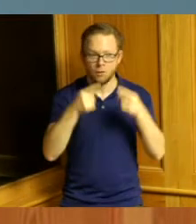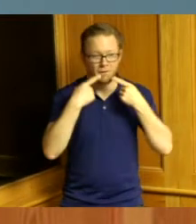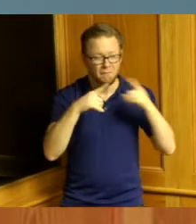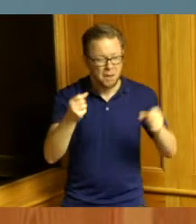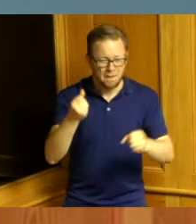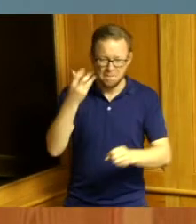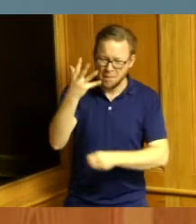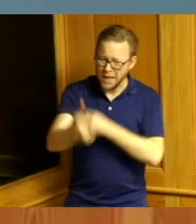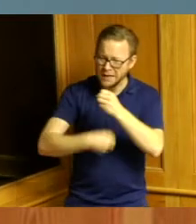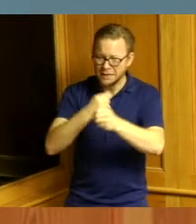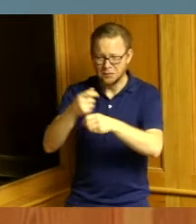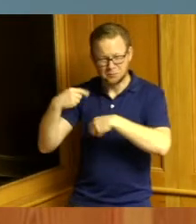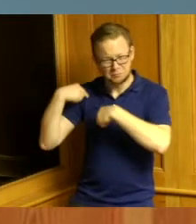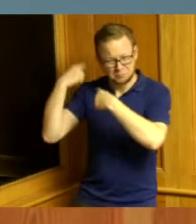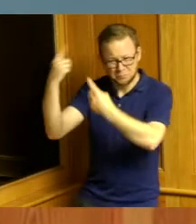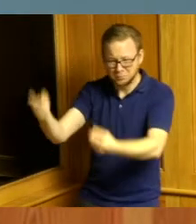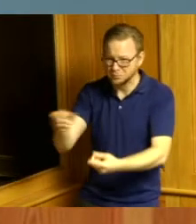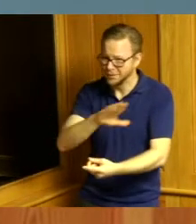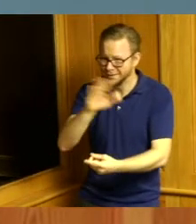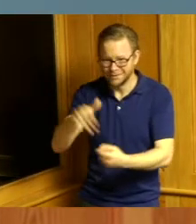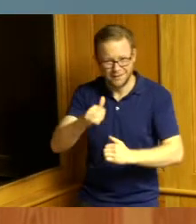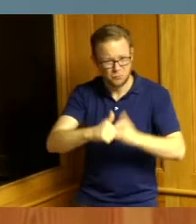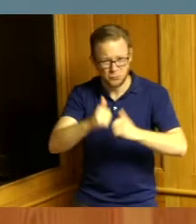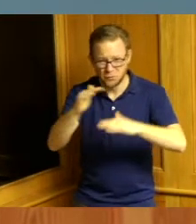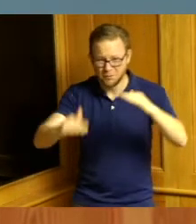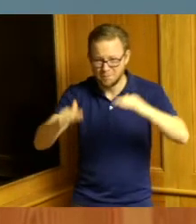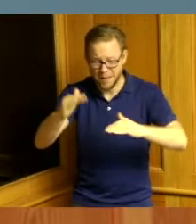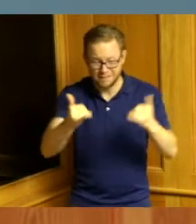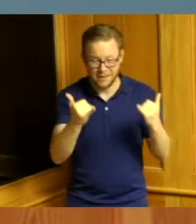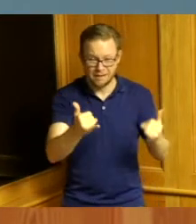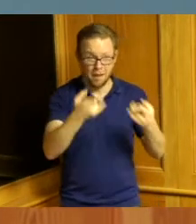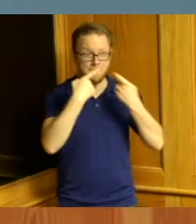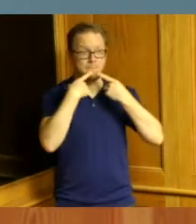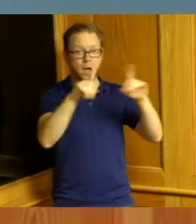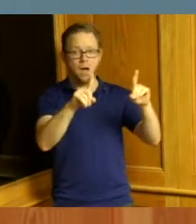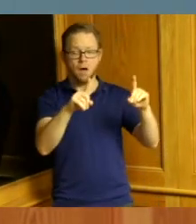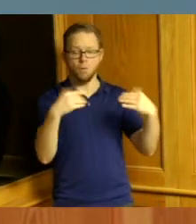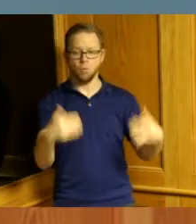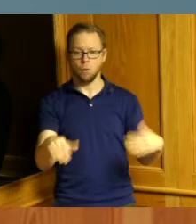reserves like we have now it takes the work of all three Commissioners and no less than